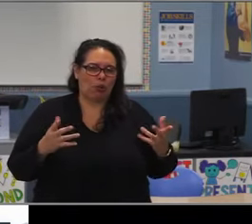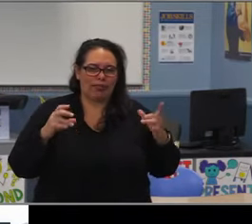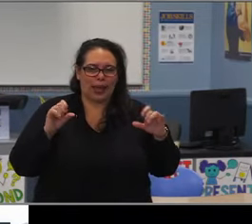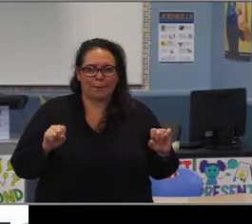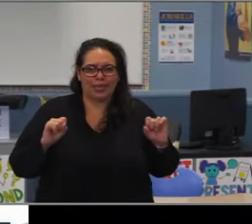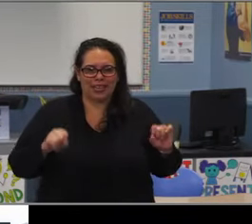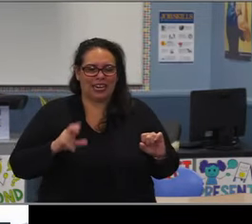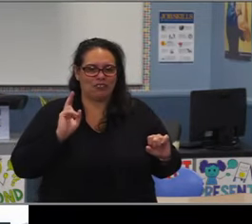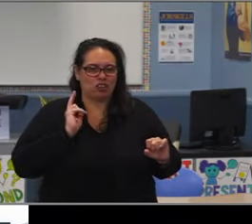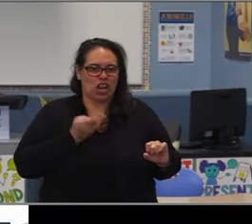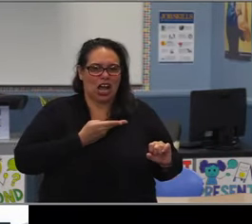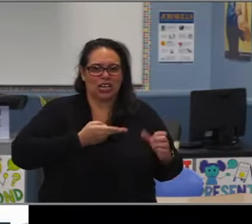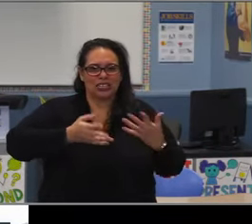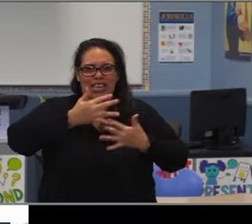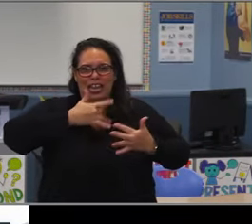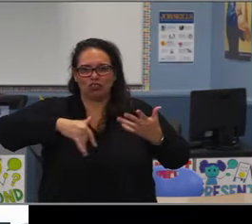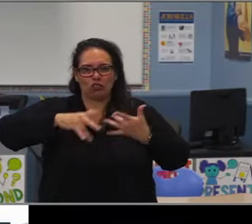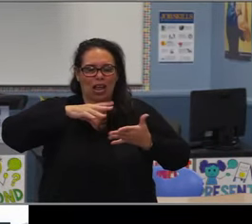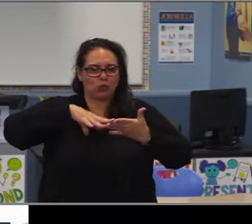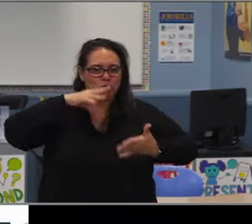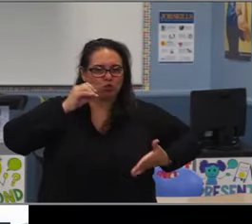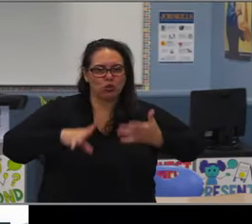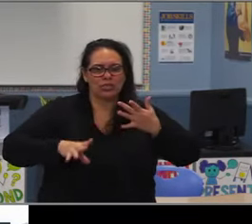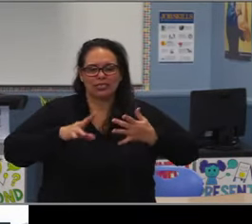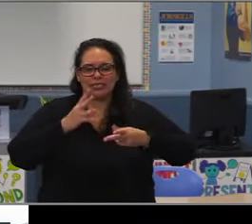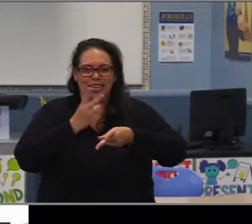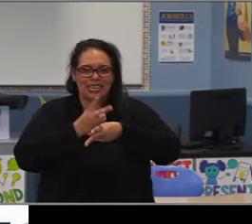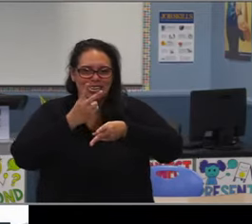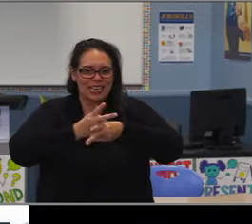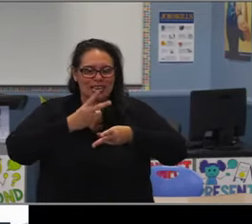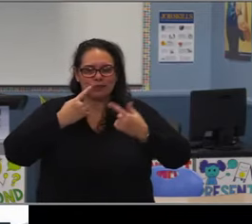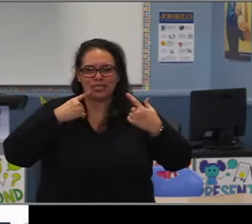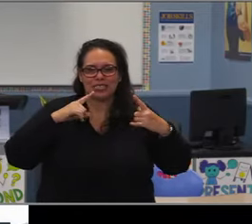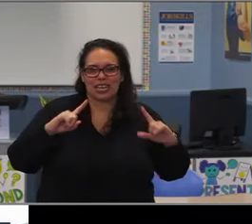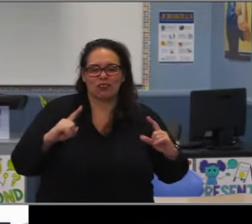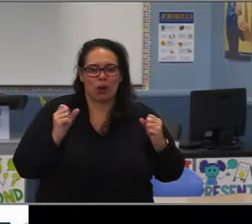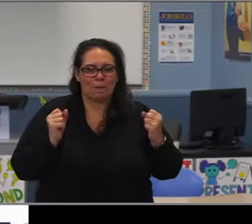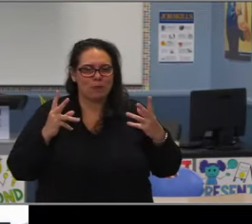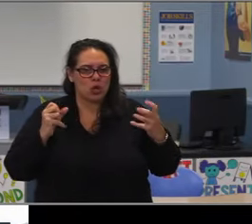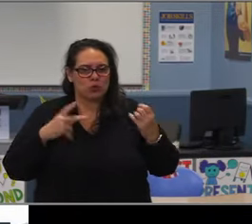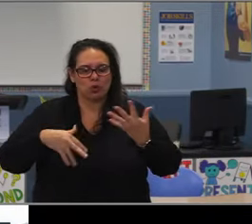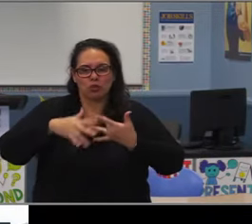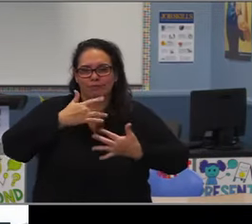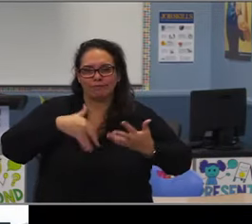as an indicator inside something on intent but it's generally to meet high school readiness